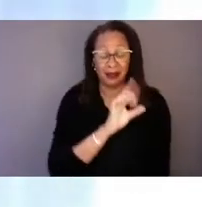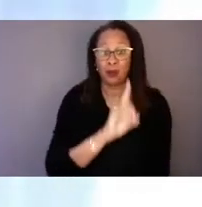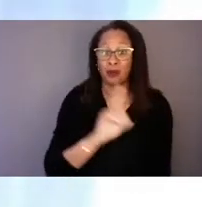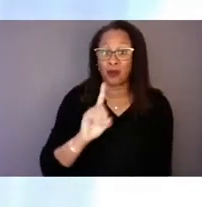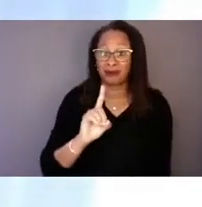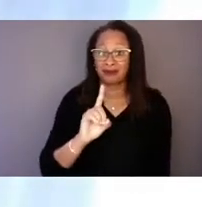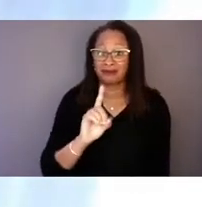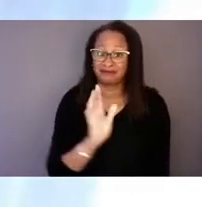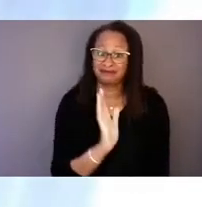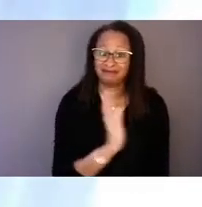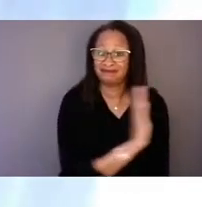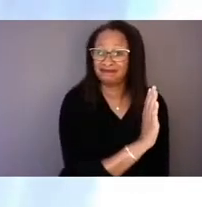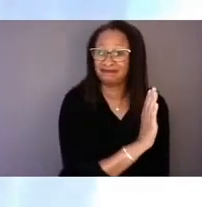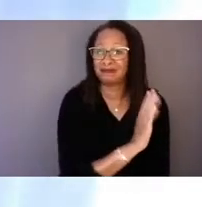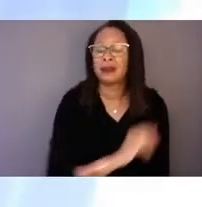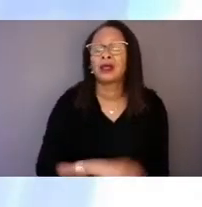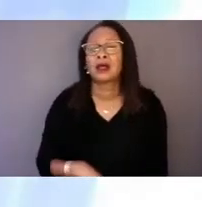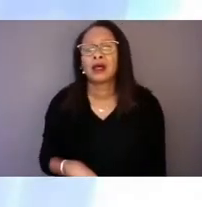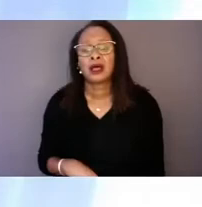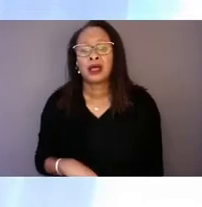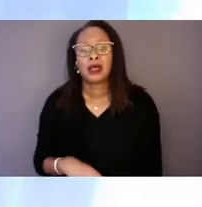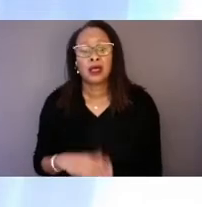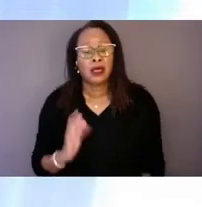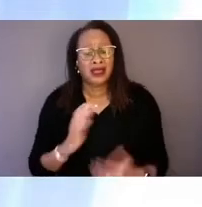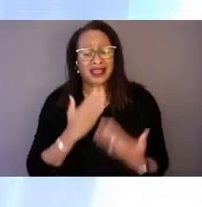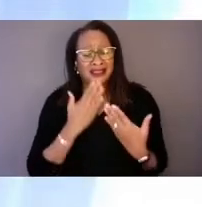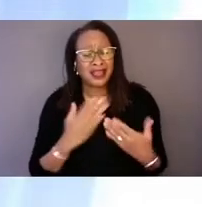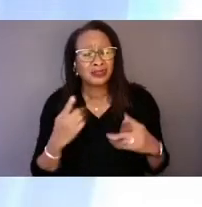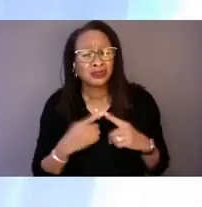I want to thank our partner, Beacon Health Options,